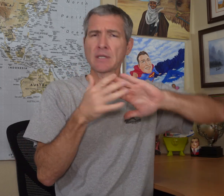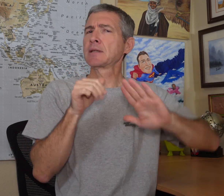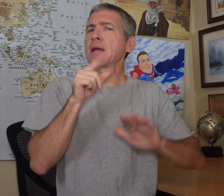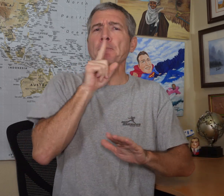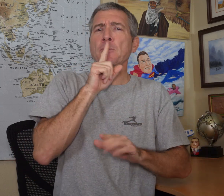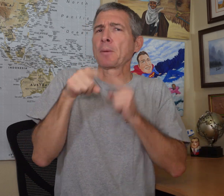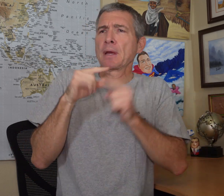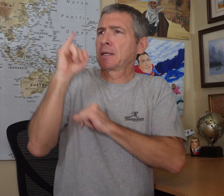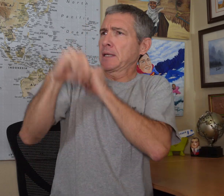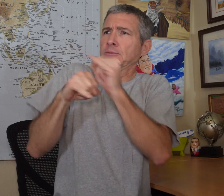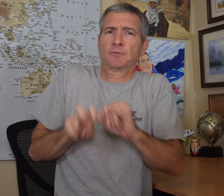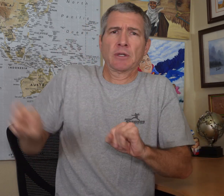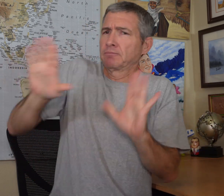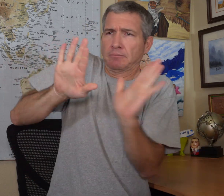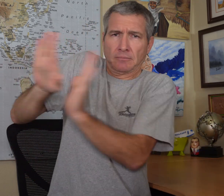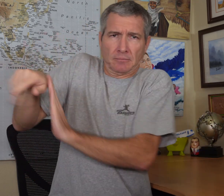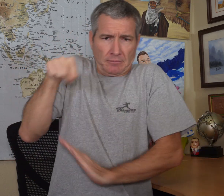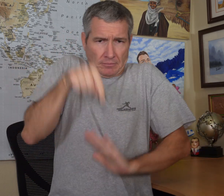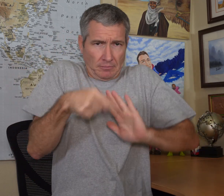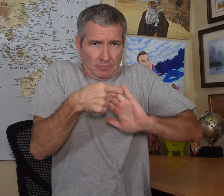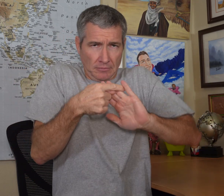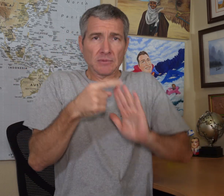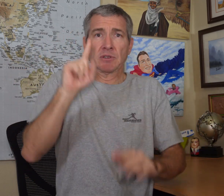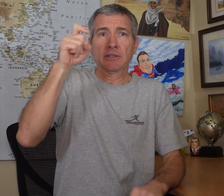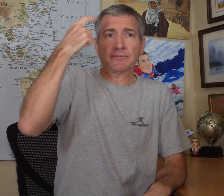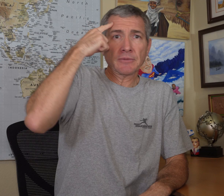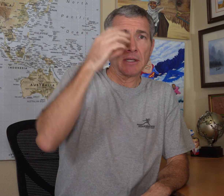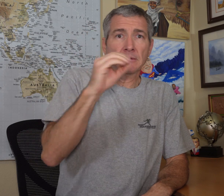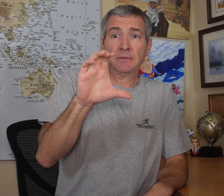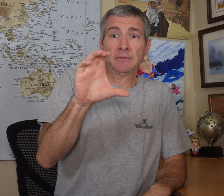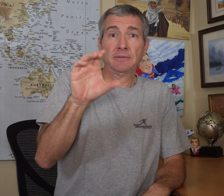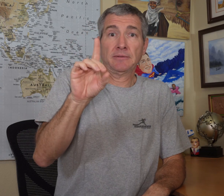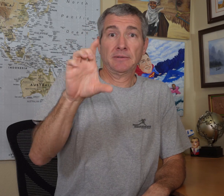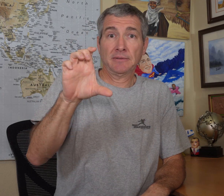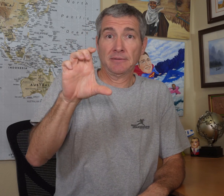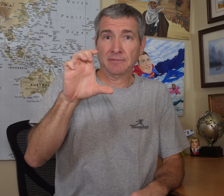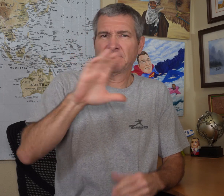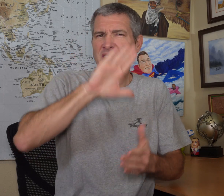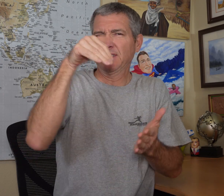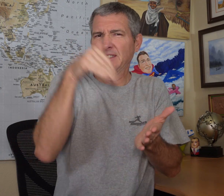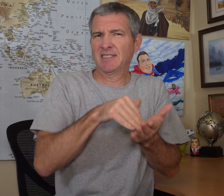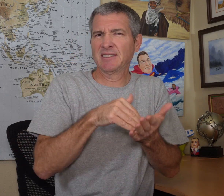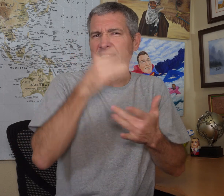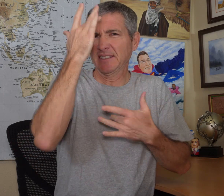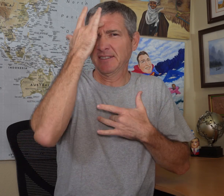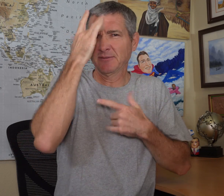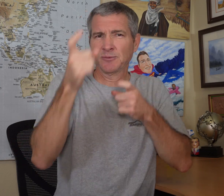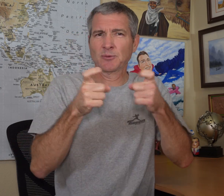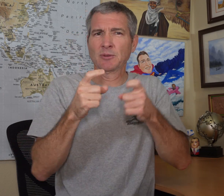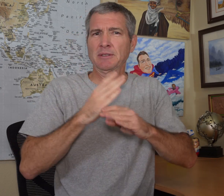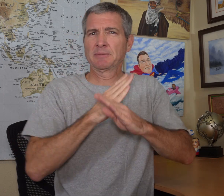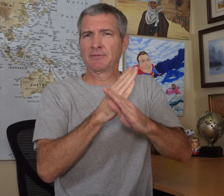I am not talking about international travel. Let's focus on our country. Our government and CDC (Centers for Disease Control and Prevention)